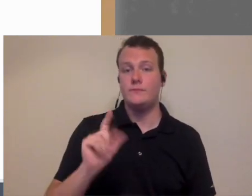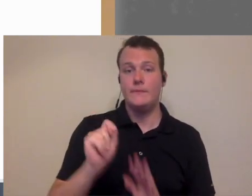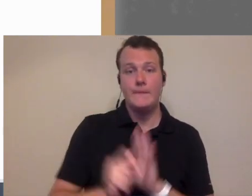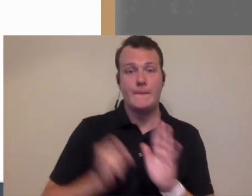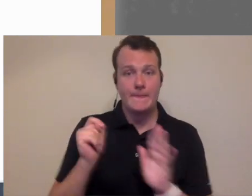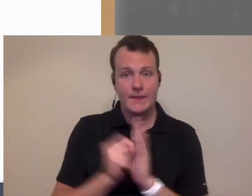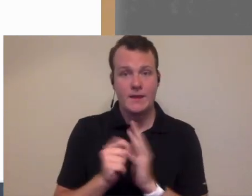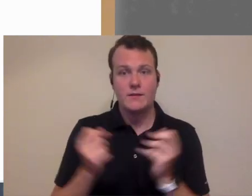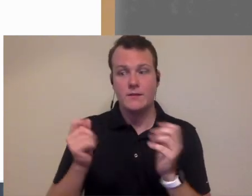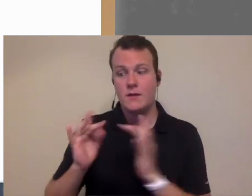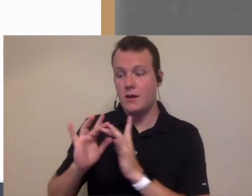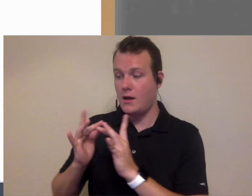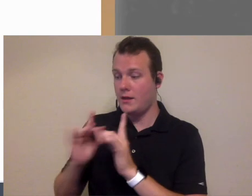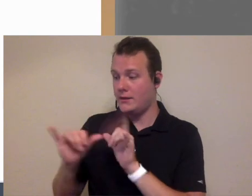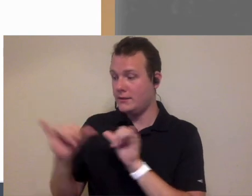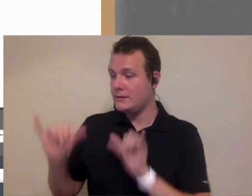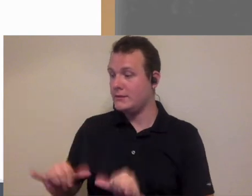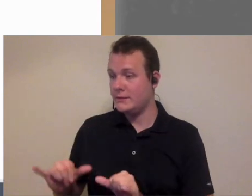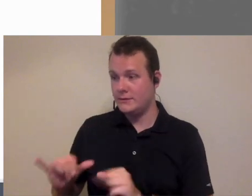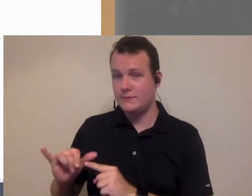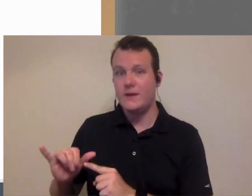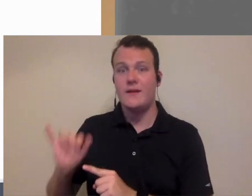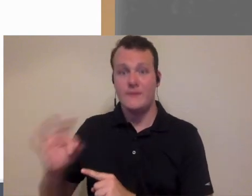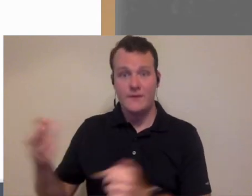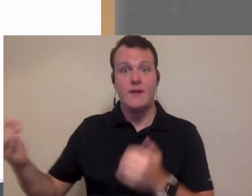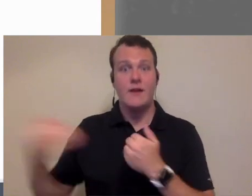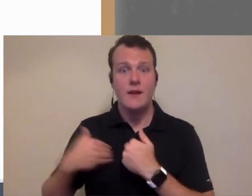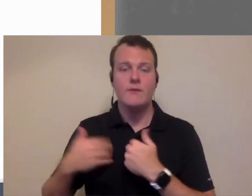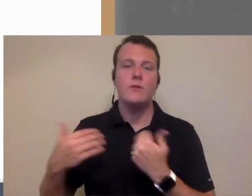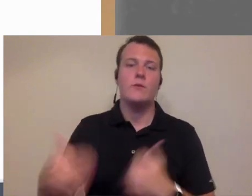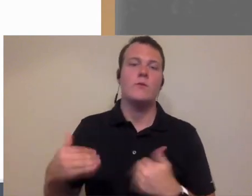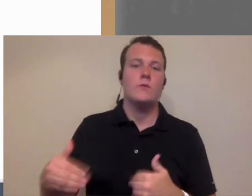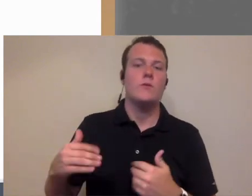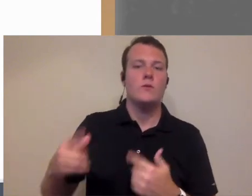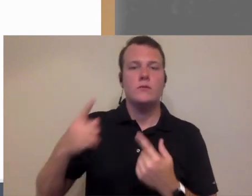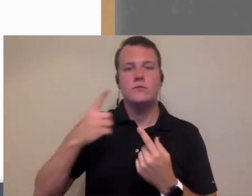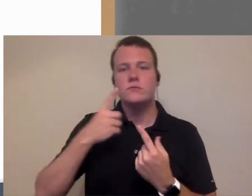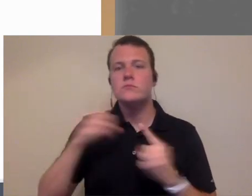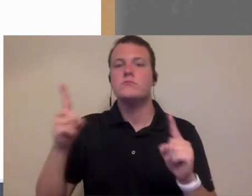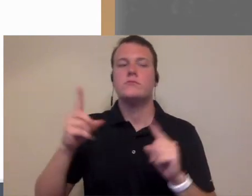that time had systems it would enable me to be much more productive you know